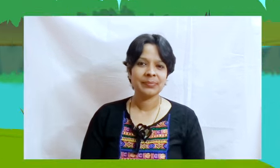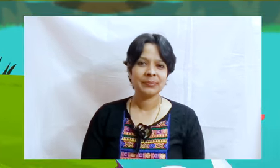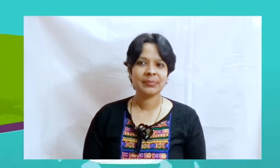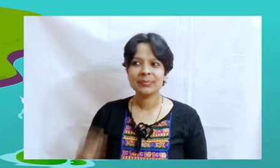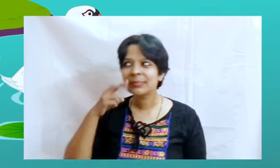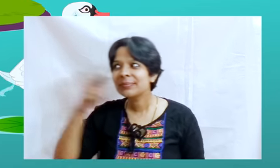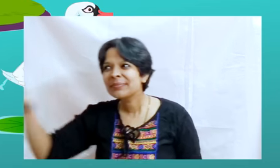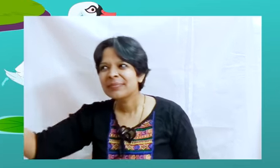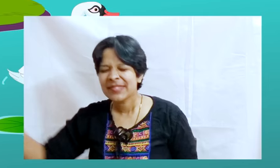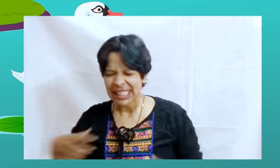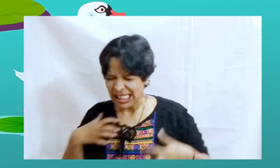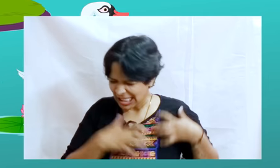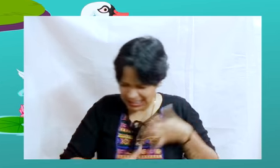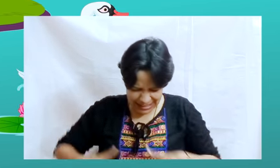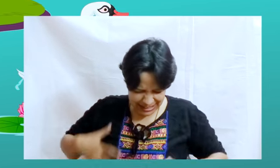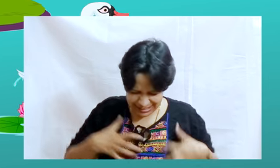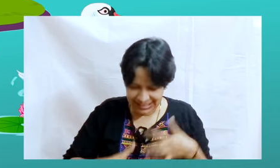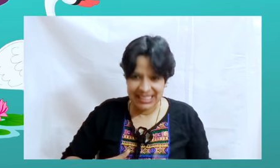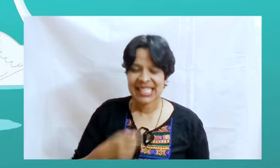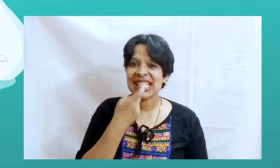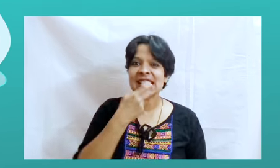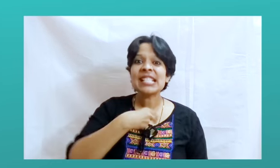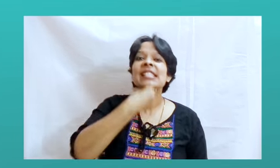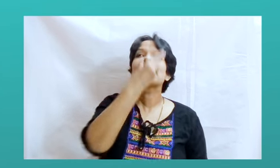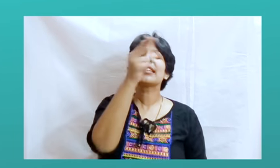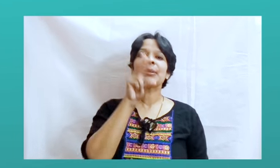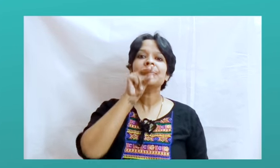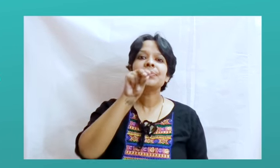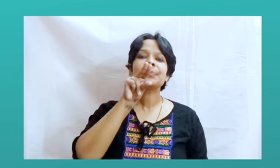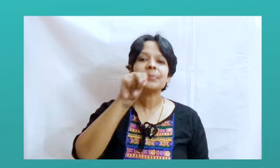He was very envious of the Swan, because her feathers were as white as snow!